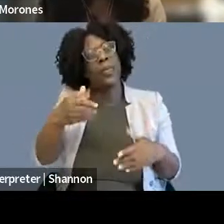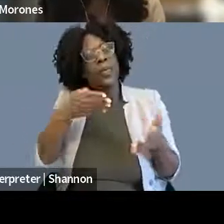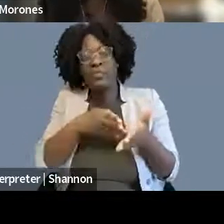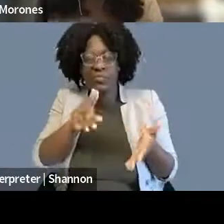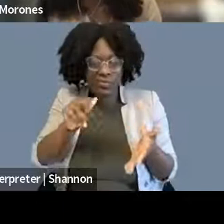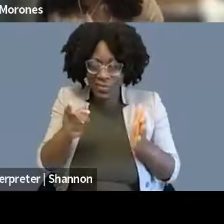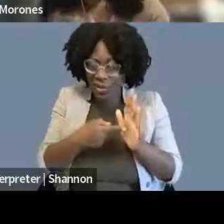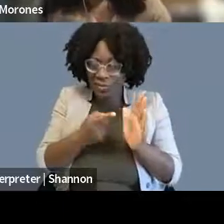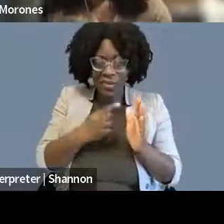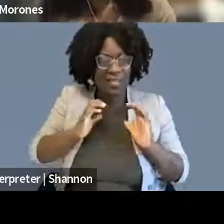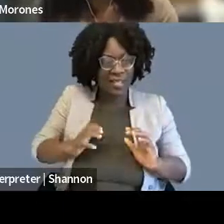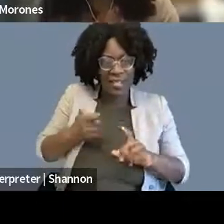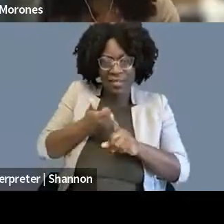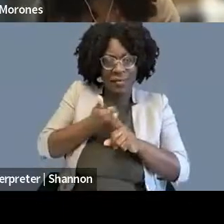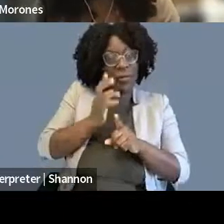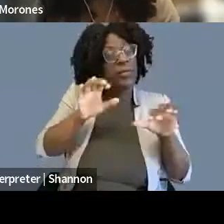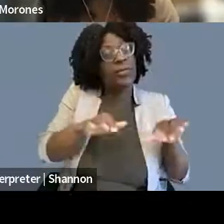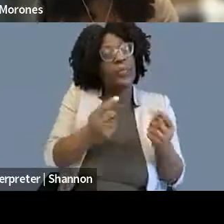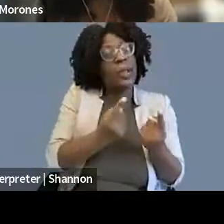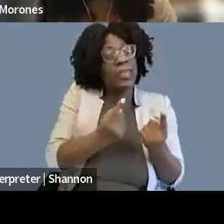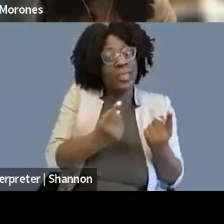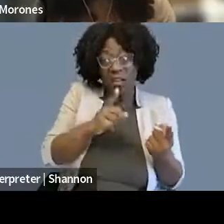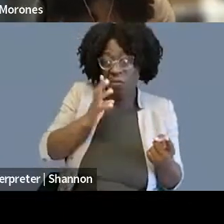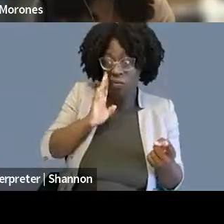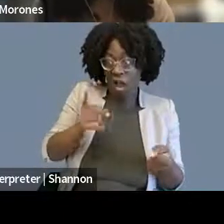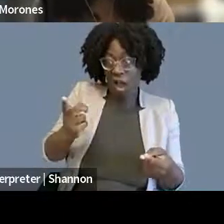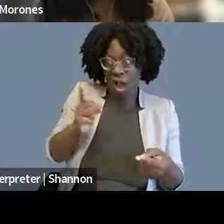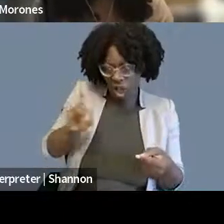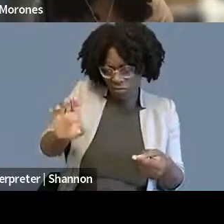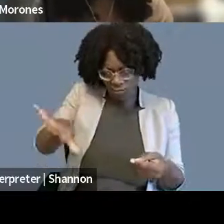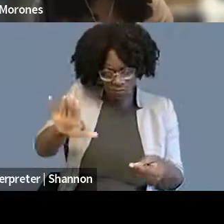can I get sued for this, and like, unfortunately, the answer is always yes because, you know,